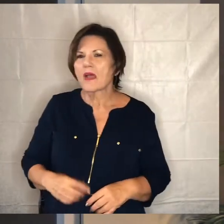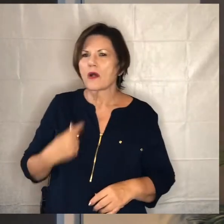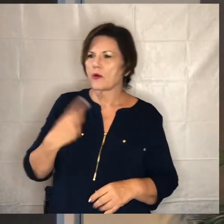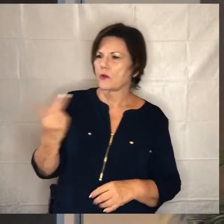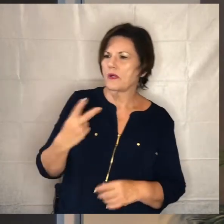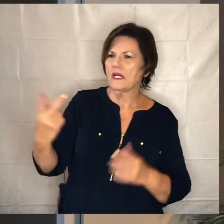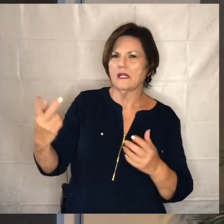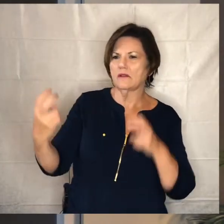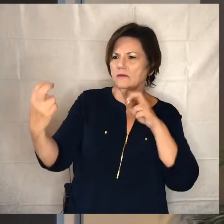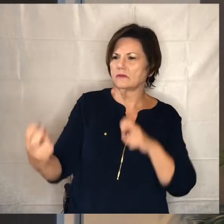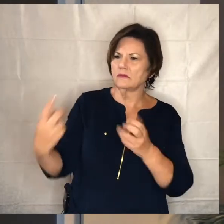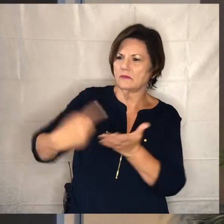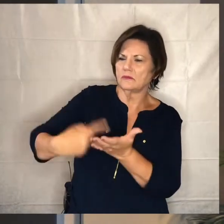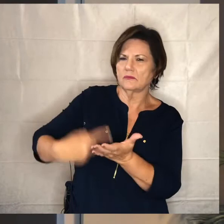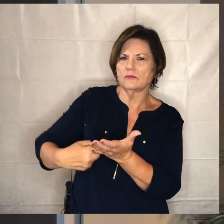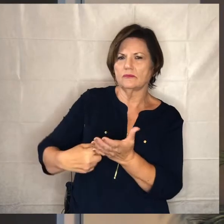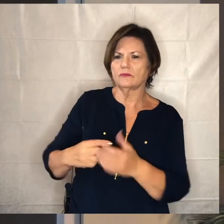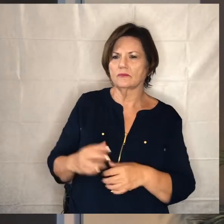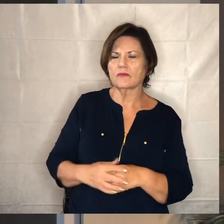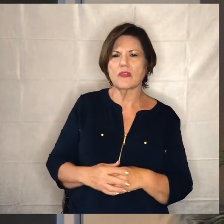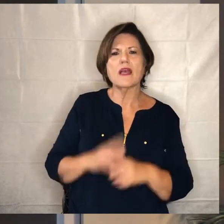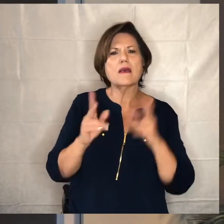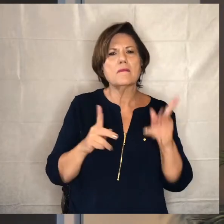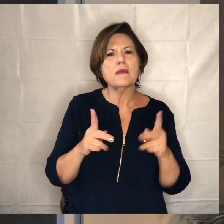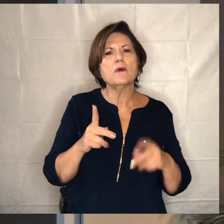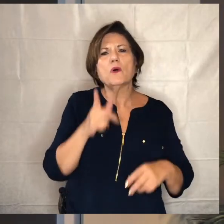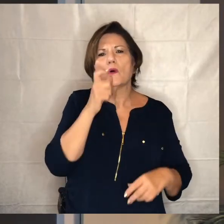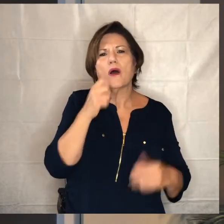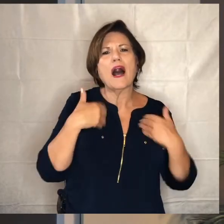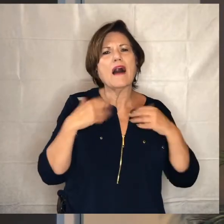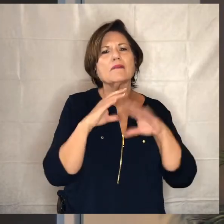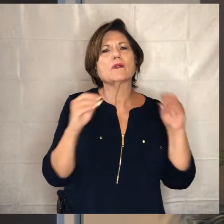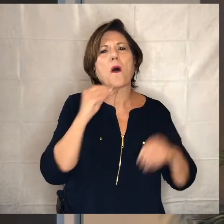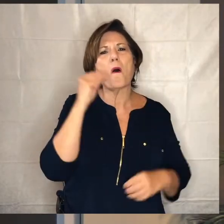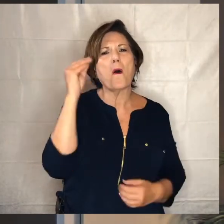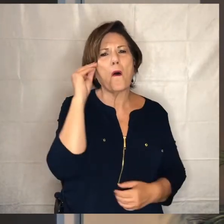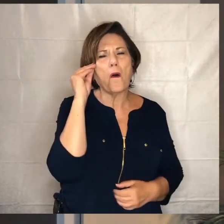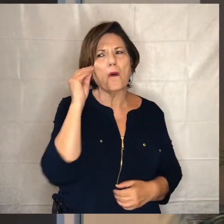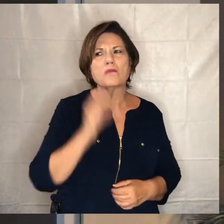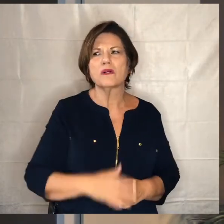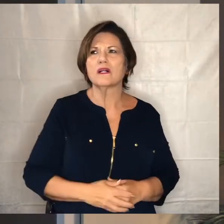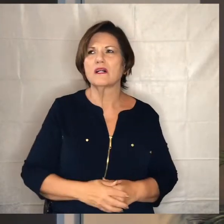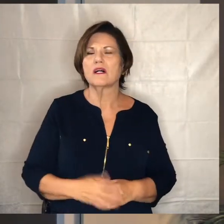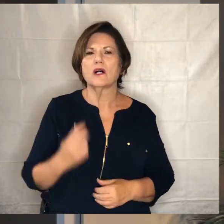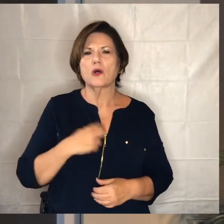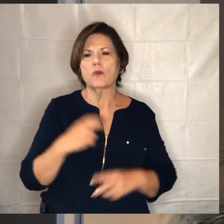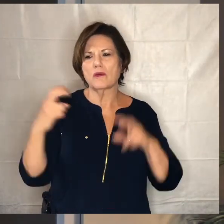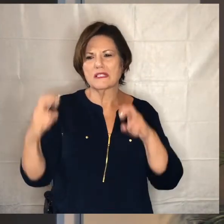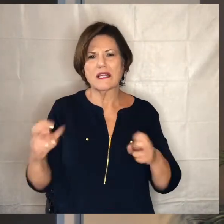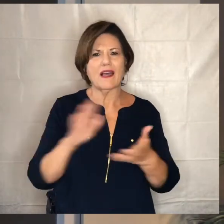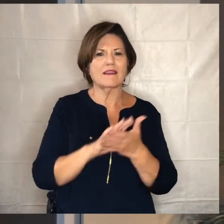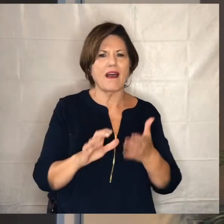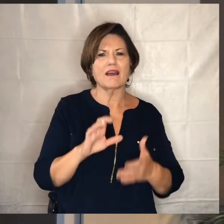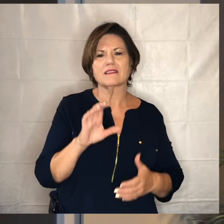i kind of landed on the topic of homelessness and and there was this sense that uh we were sitting at this nice country club these are pretty